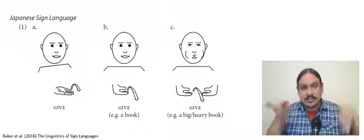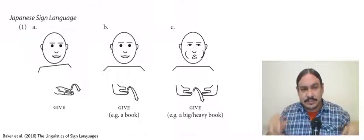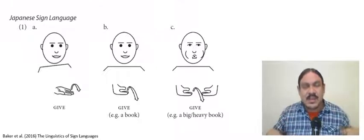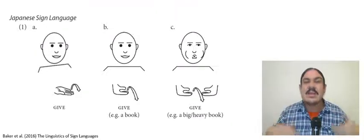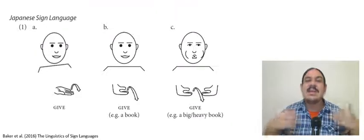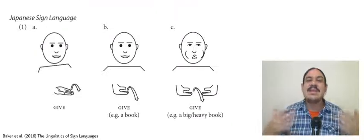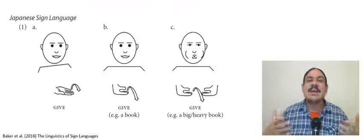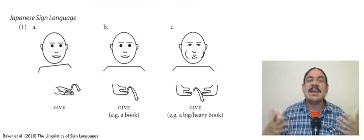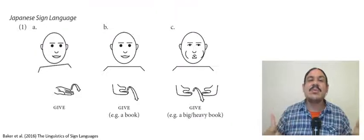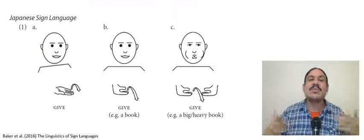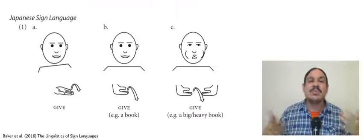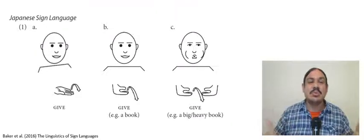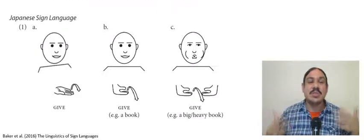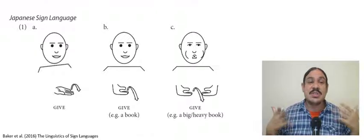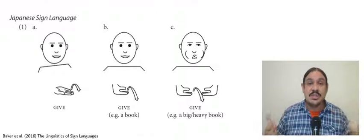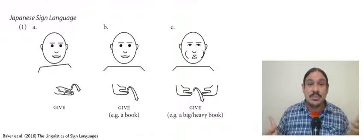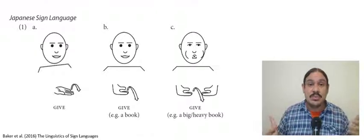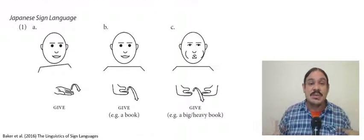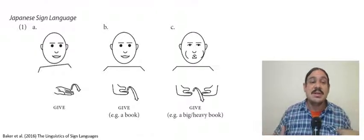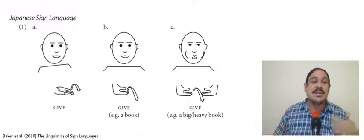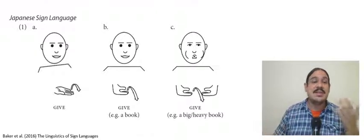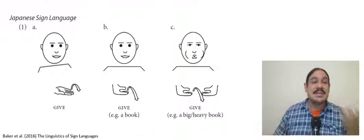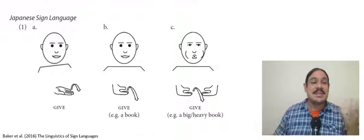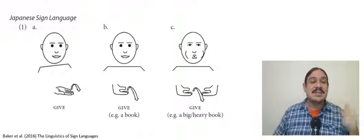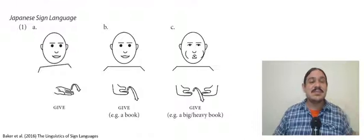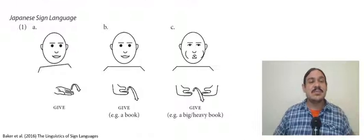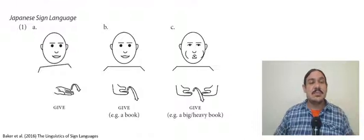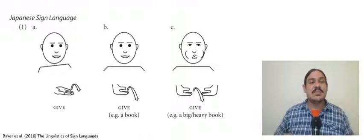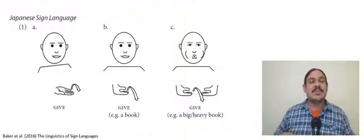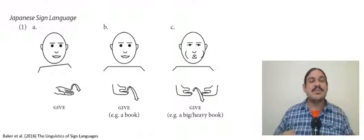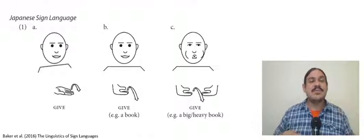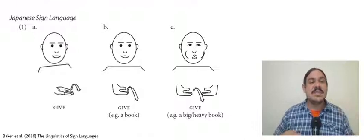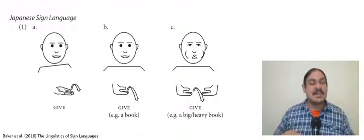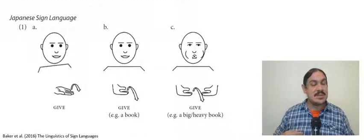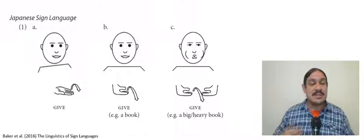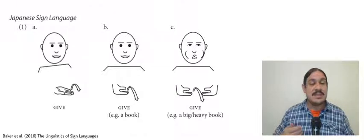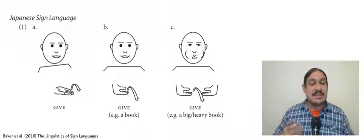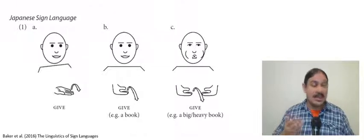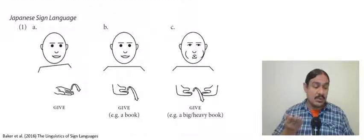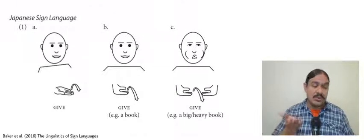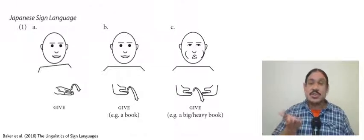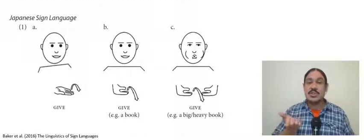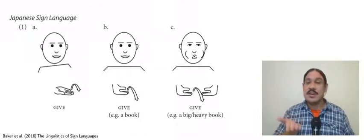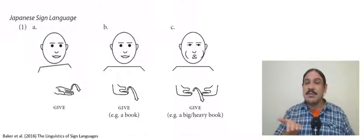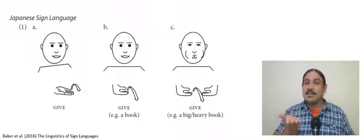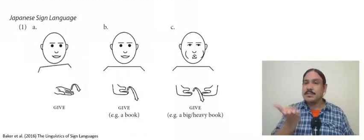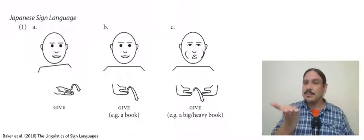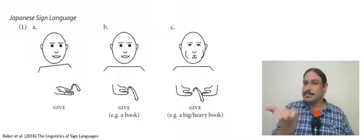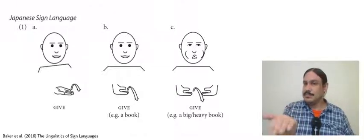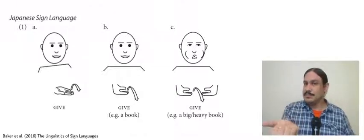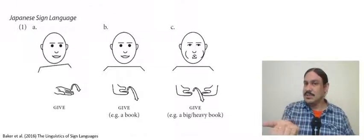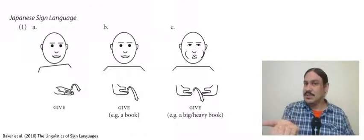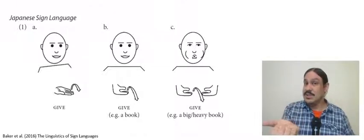different hand position this would mean to give a book you could further modify it by